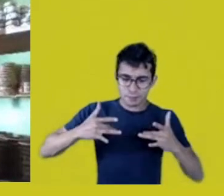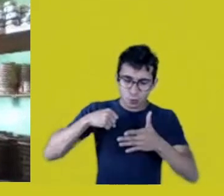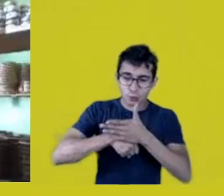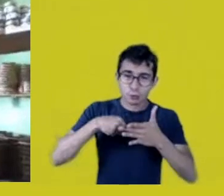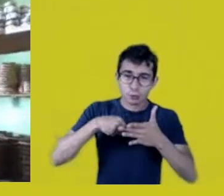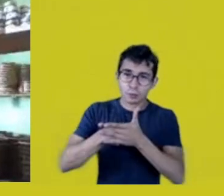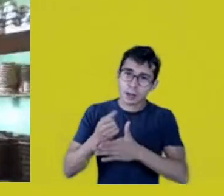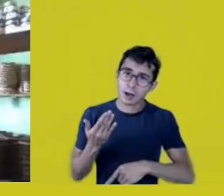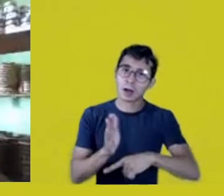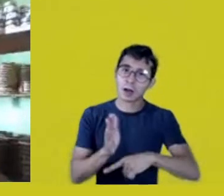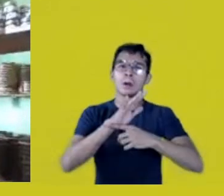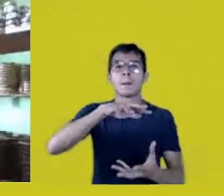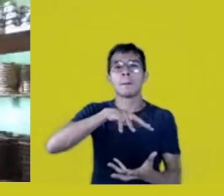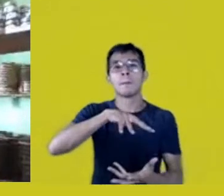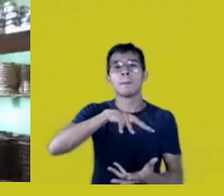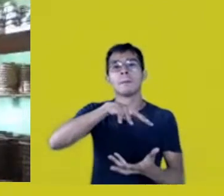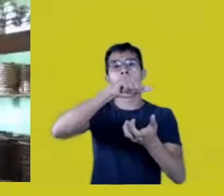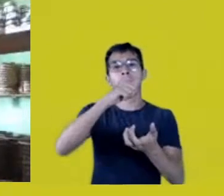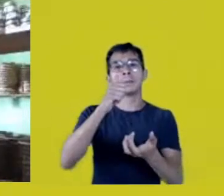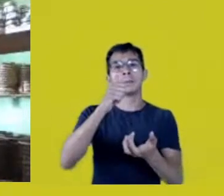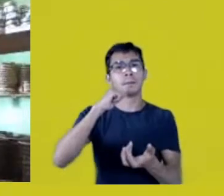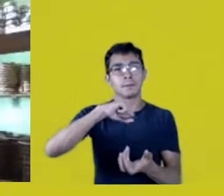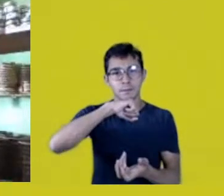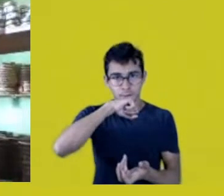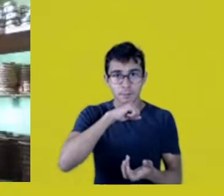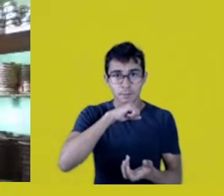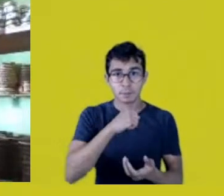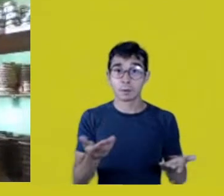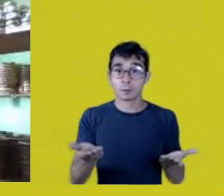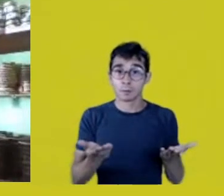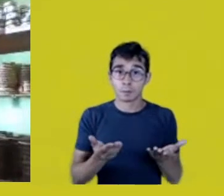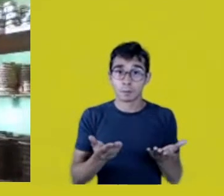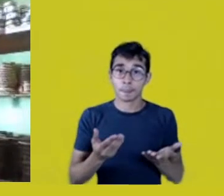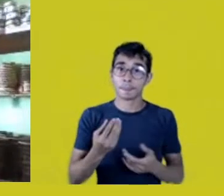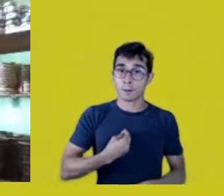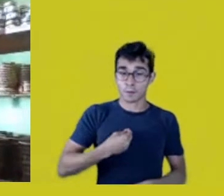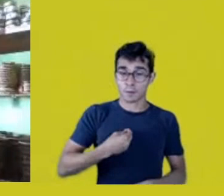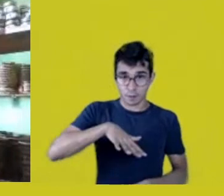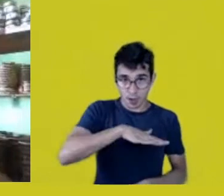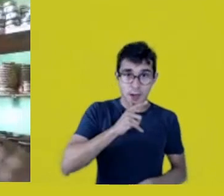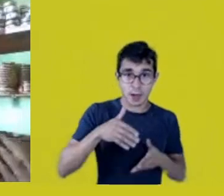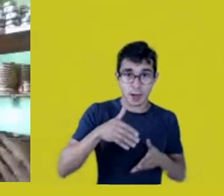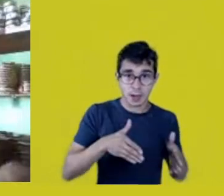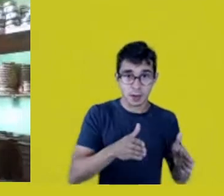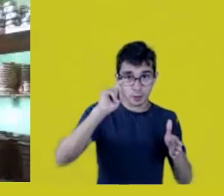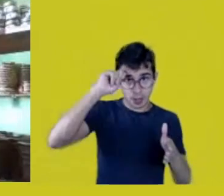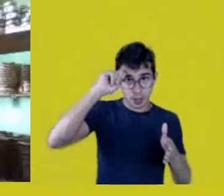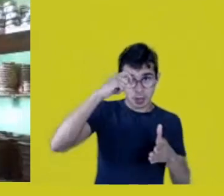I’m in a place, here in the Negro River, where there aren’t conflicts like that. We have a huge forest